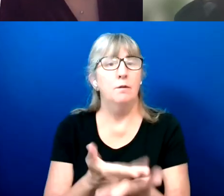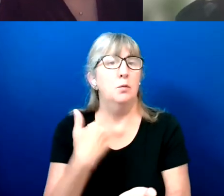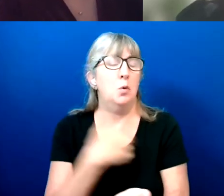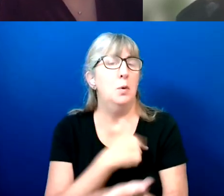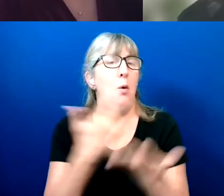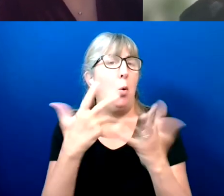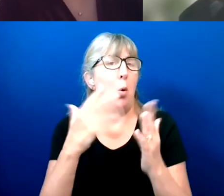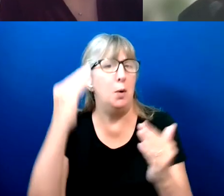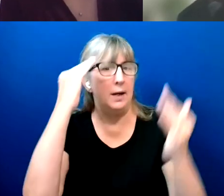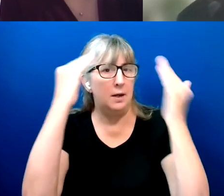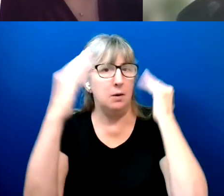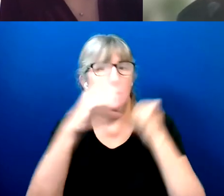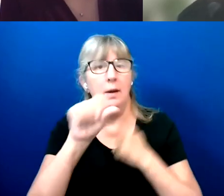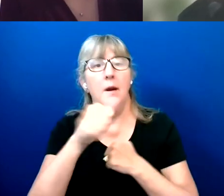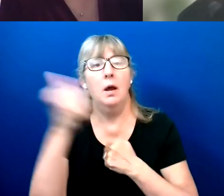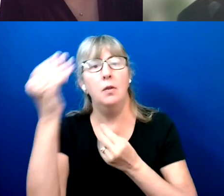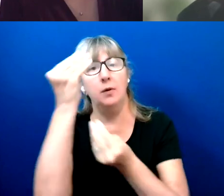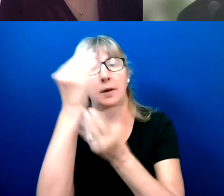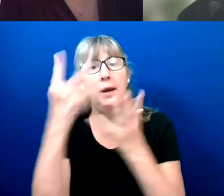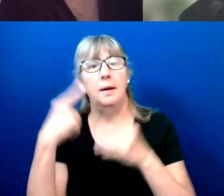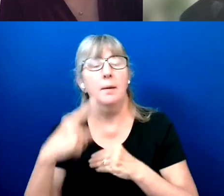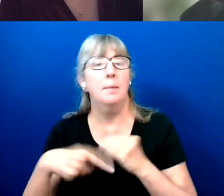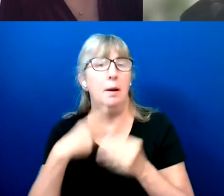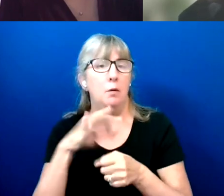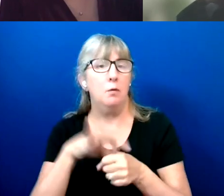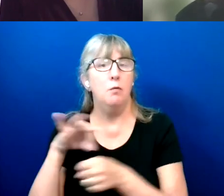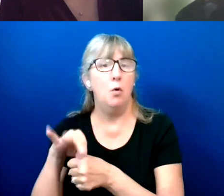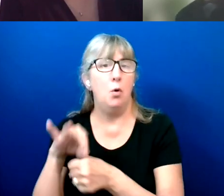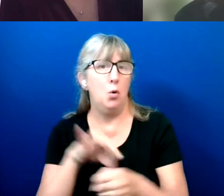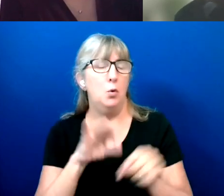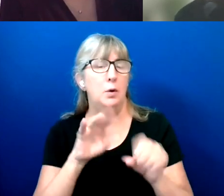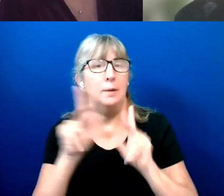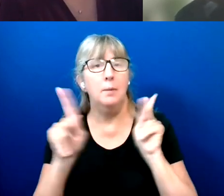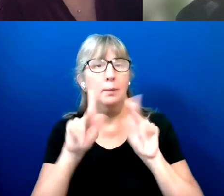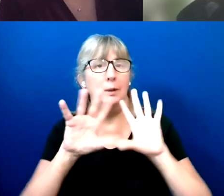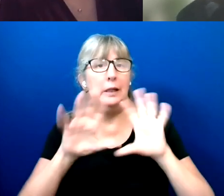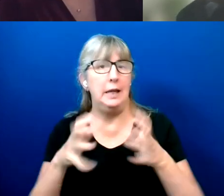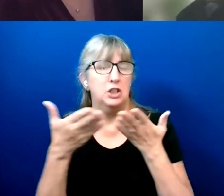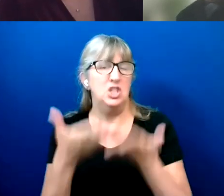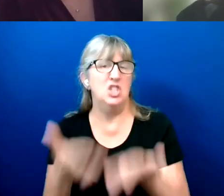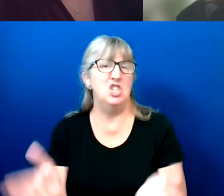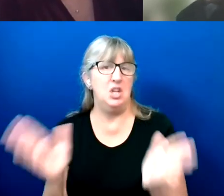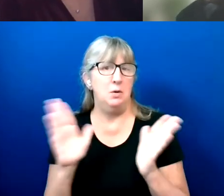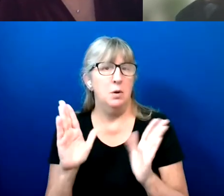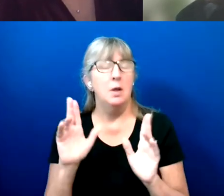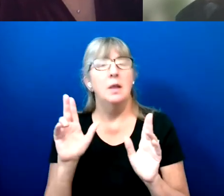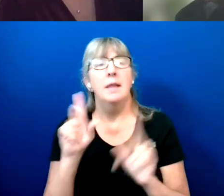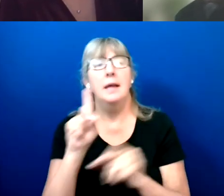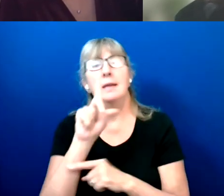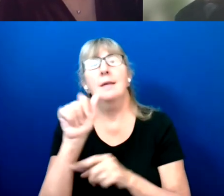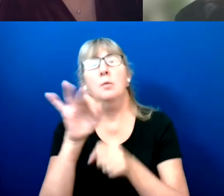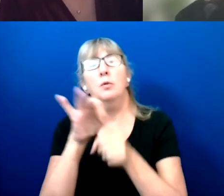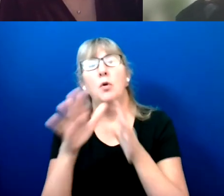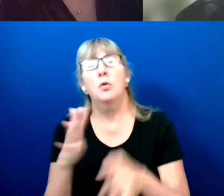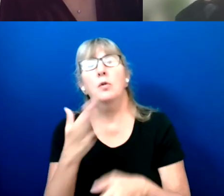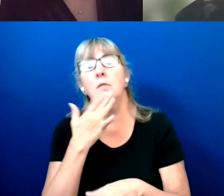the other data about voting population in general that voters will have compounding